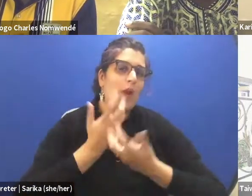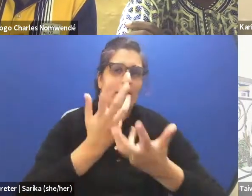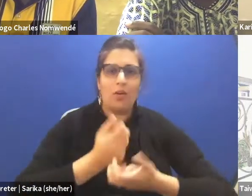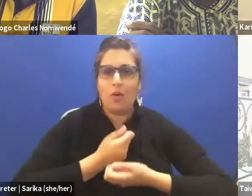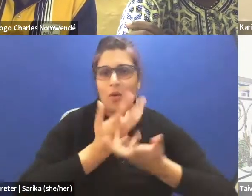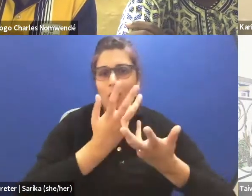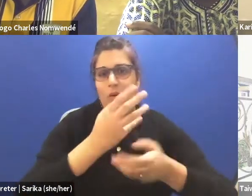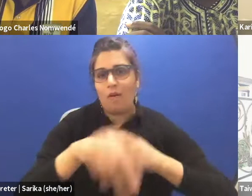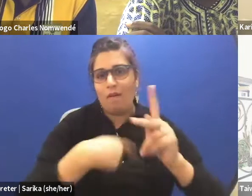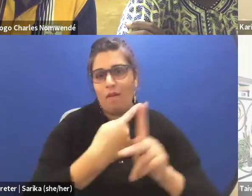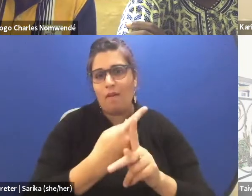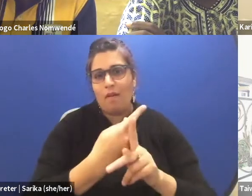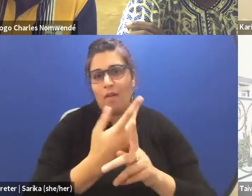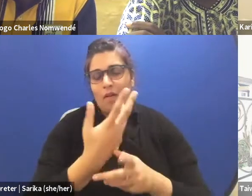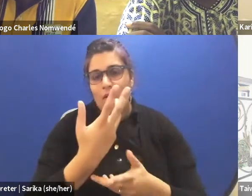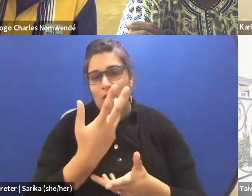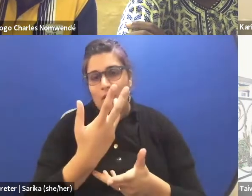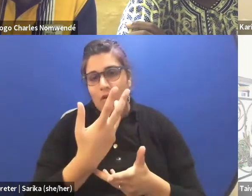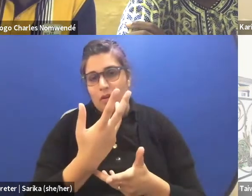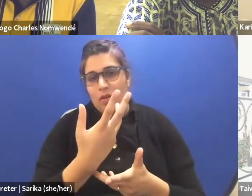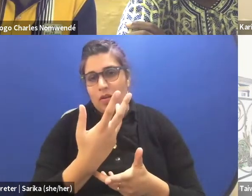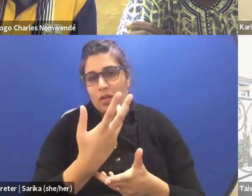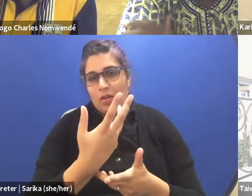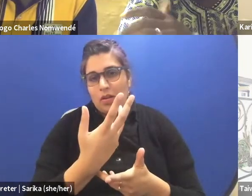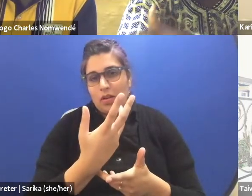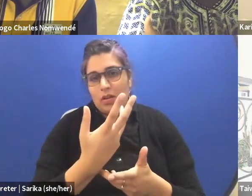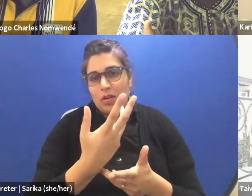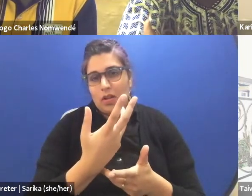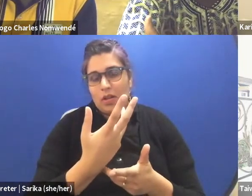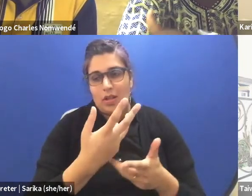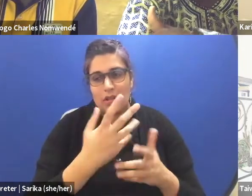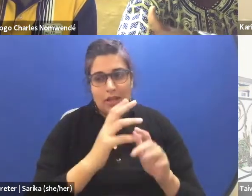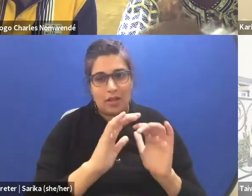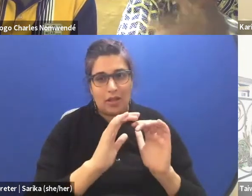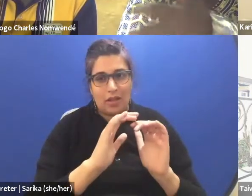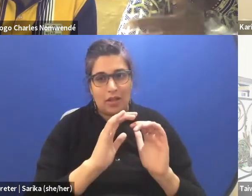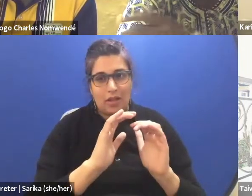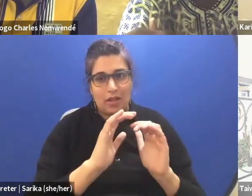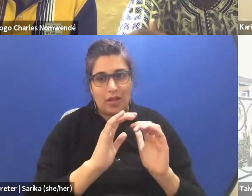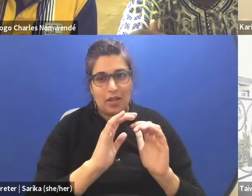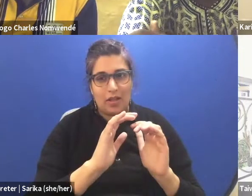(Charles speaking French) In a way that you bring things.